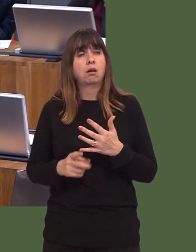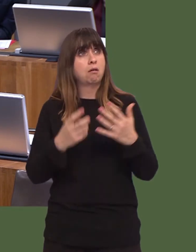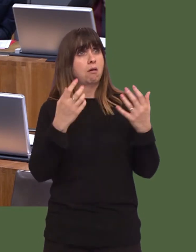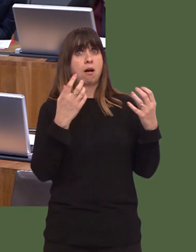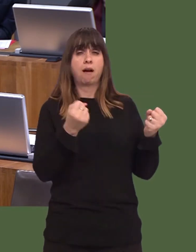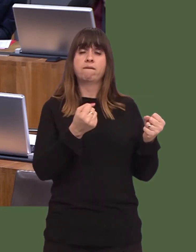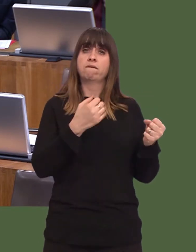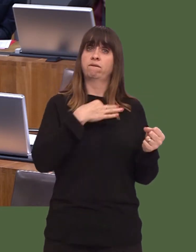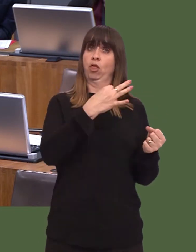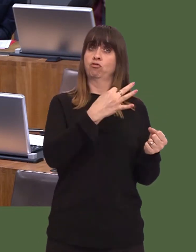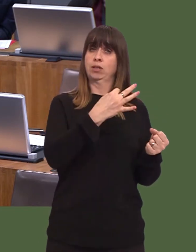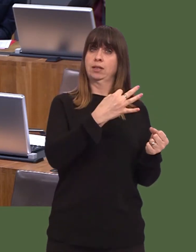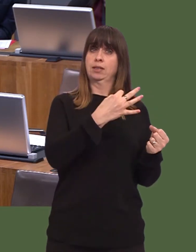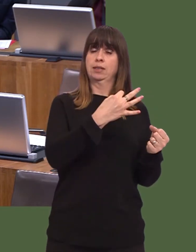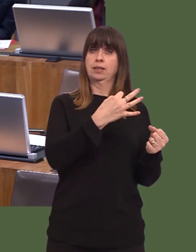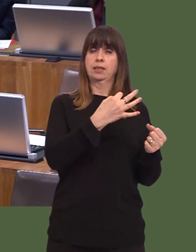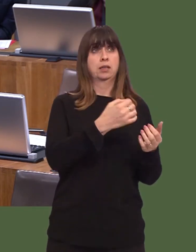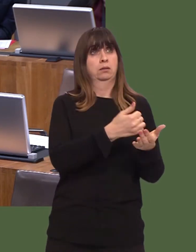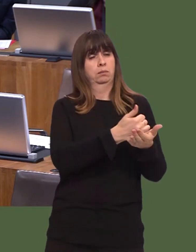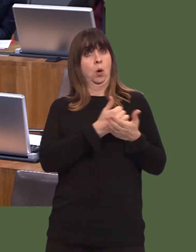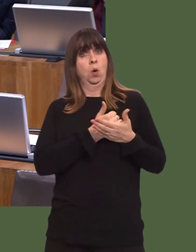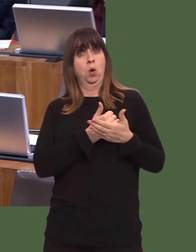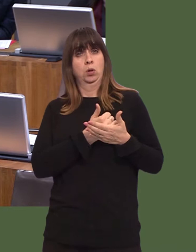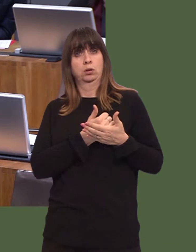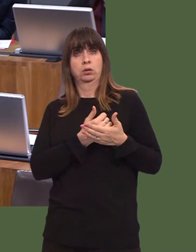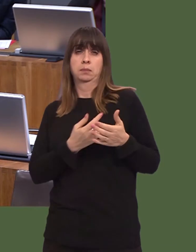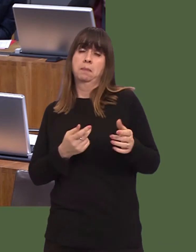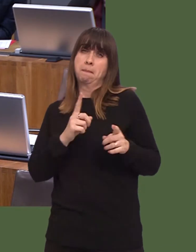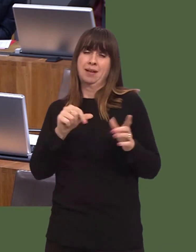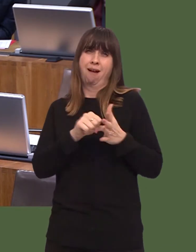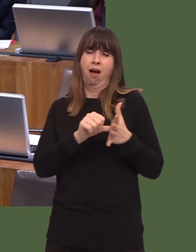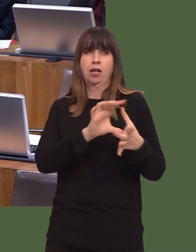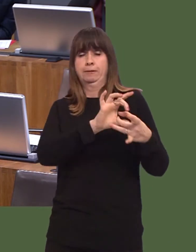organisations, but getting people onto that pathway is often the difficult part.